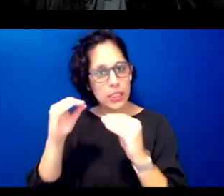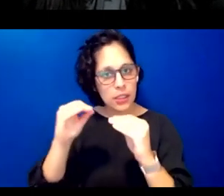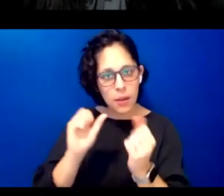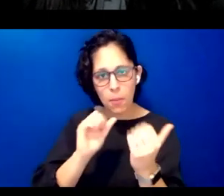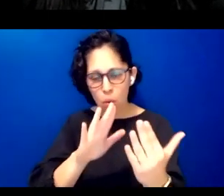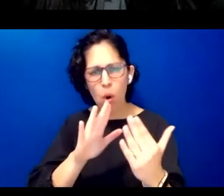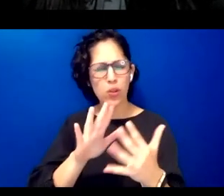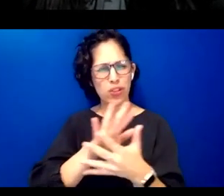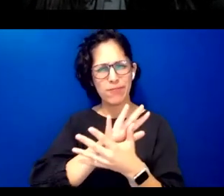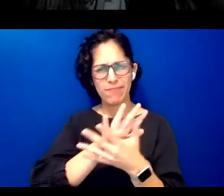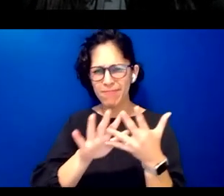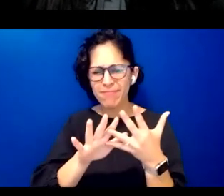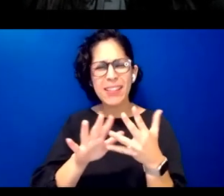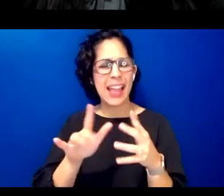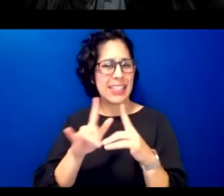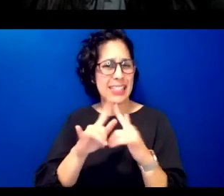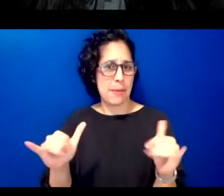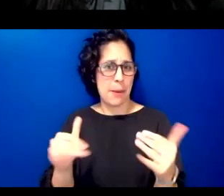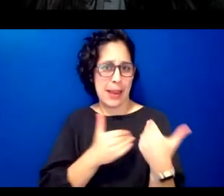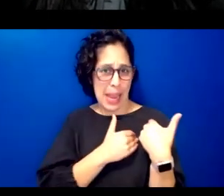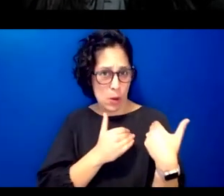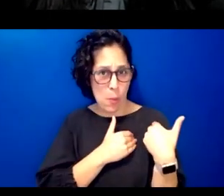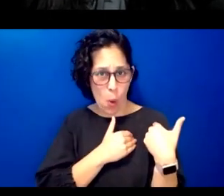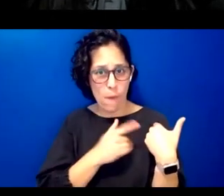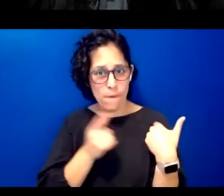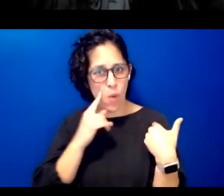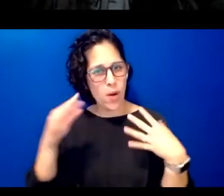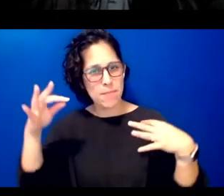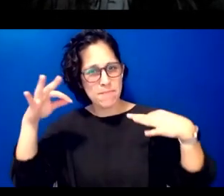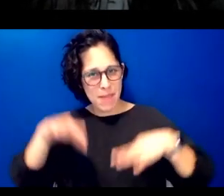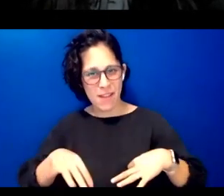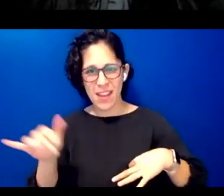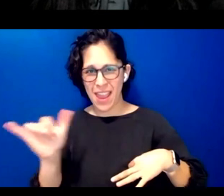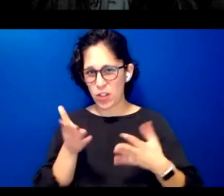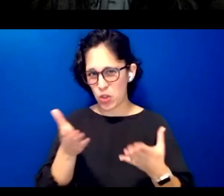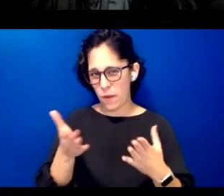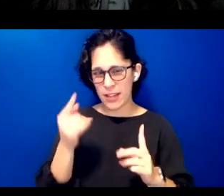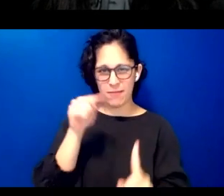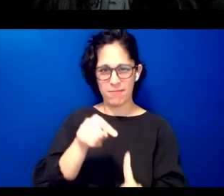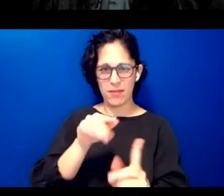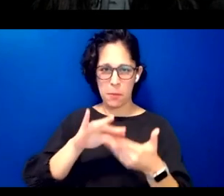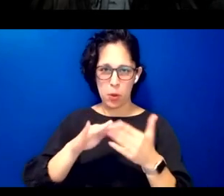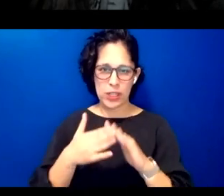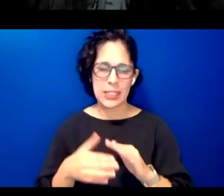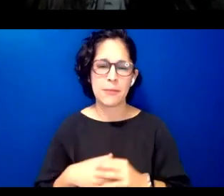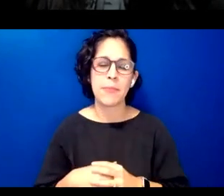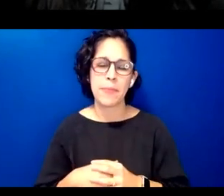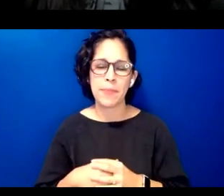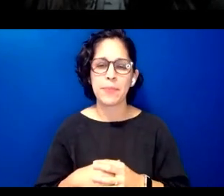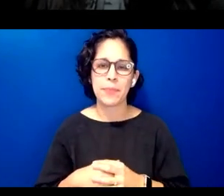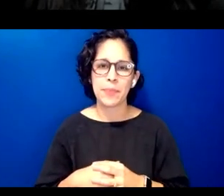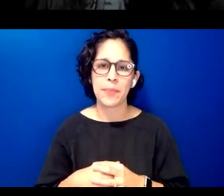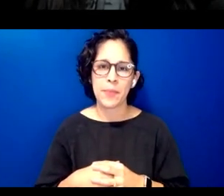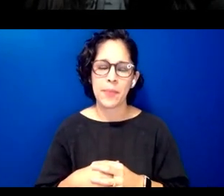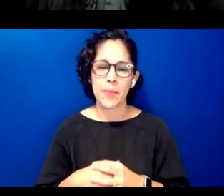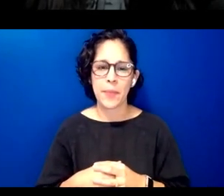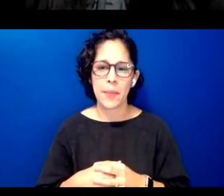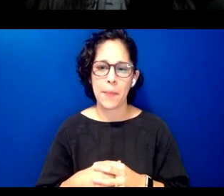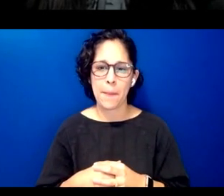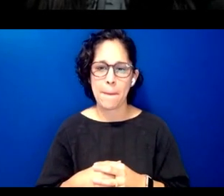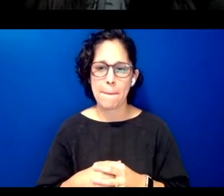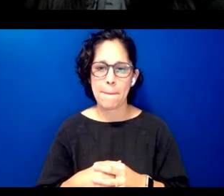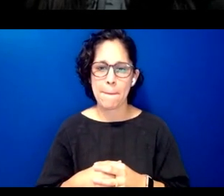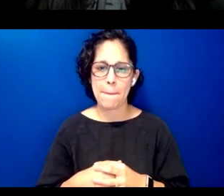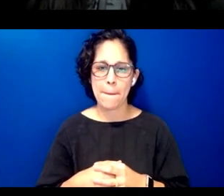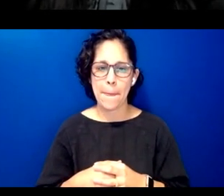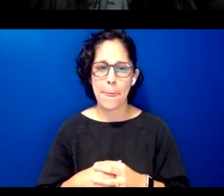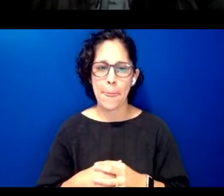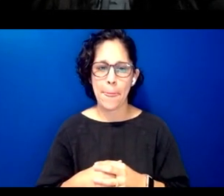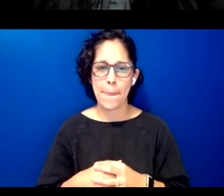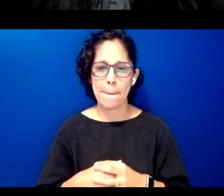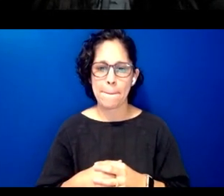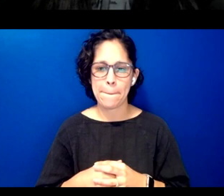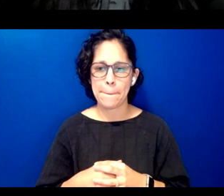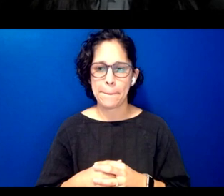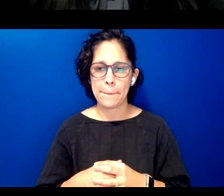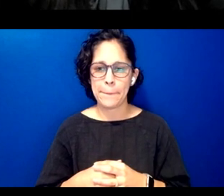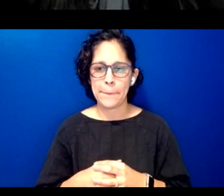and that are accountable to benefit and in service of our communities